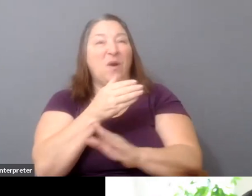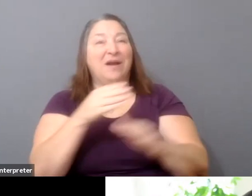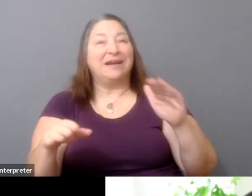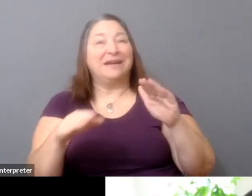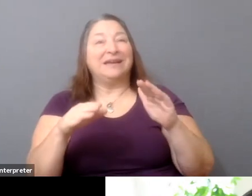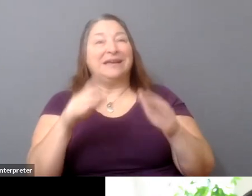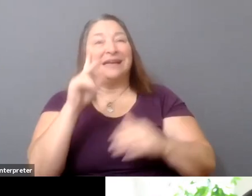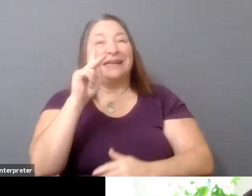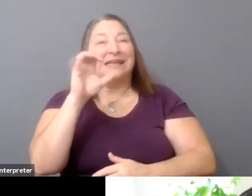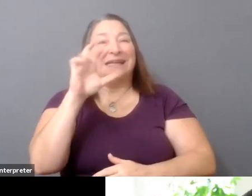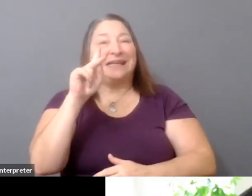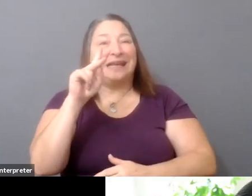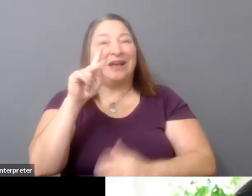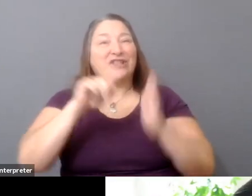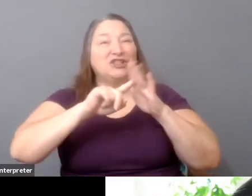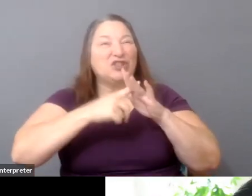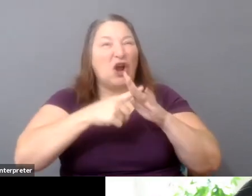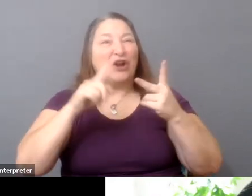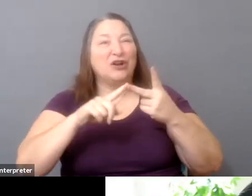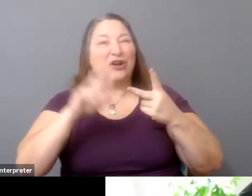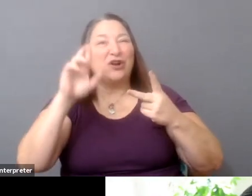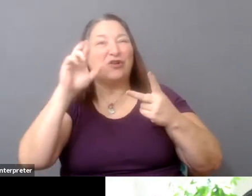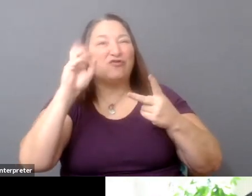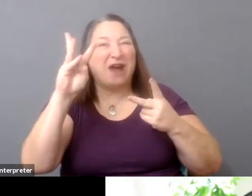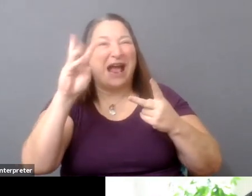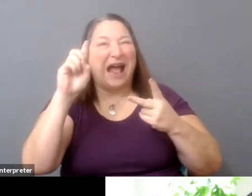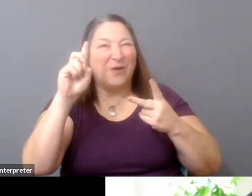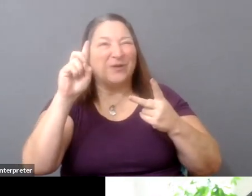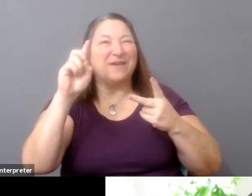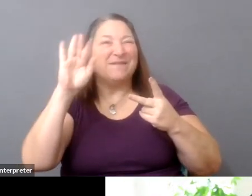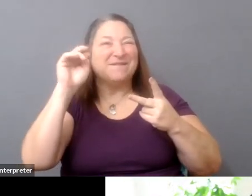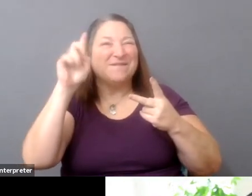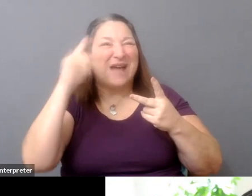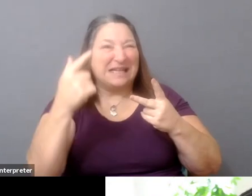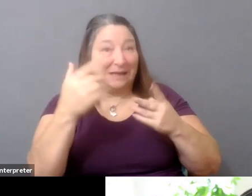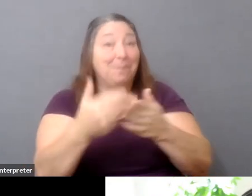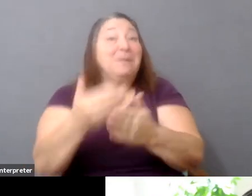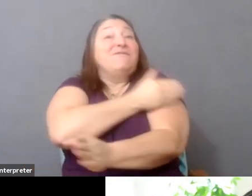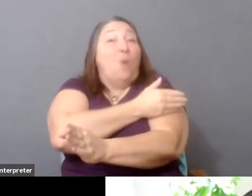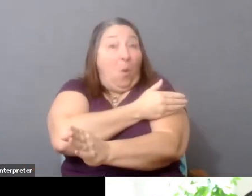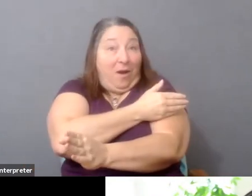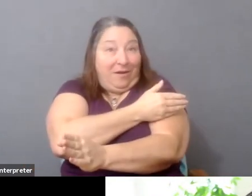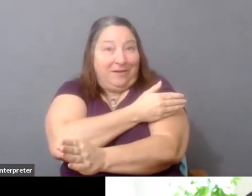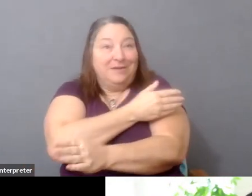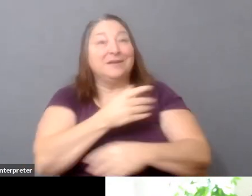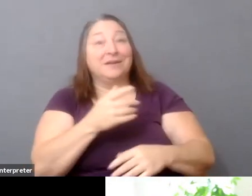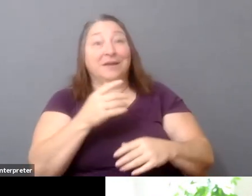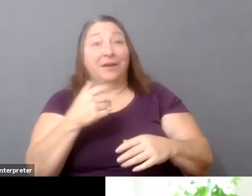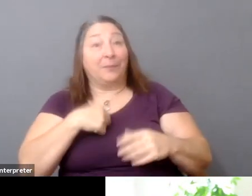was a normative cultural kind of force, the way you would make a CD is you would save all of your money.